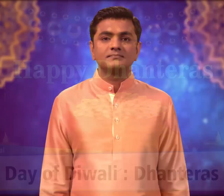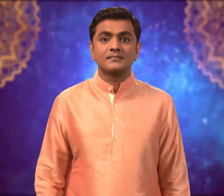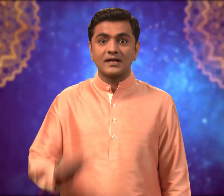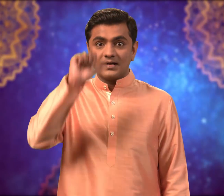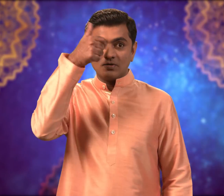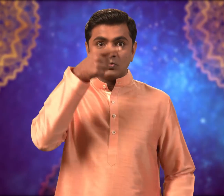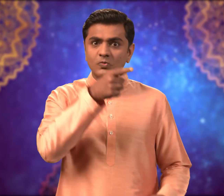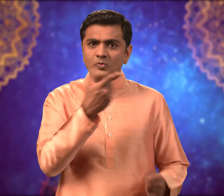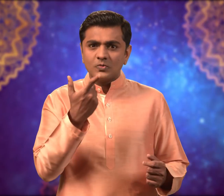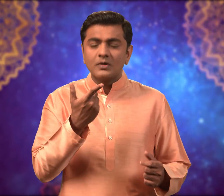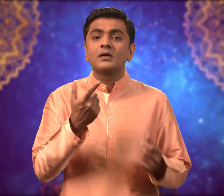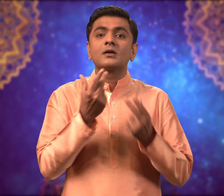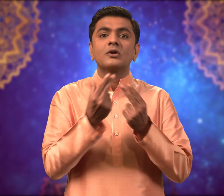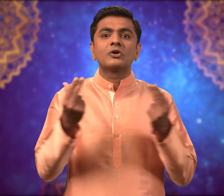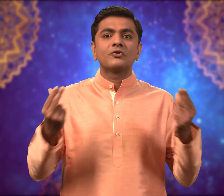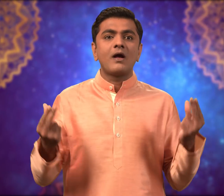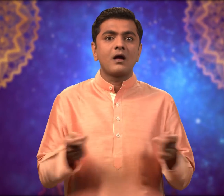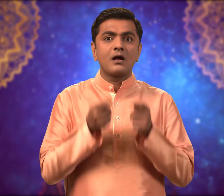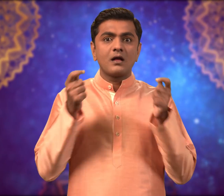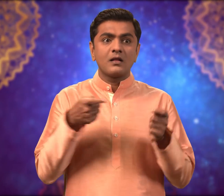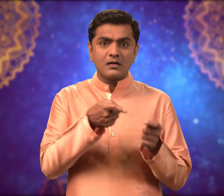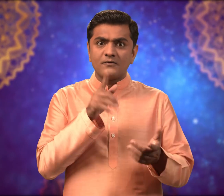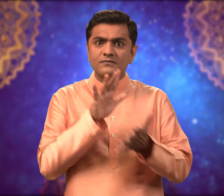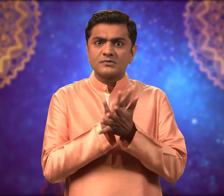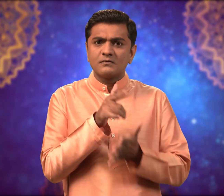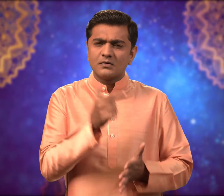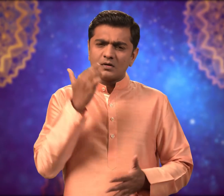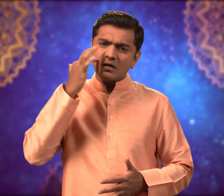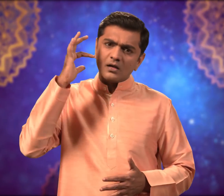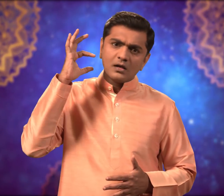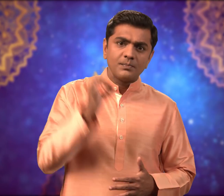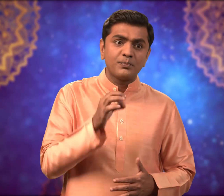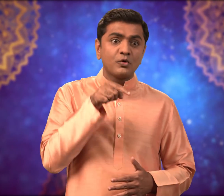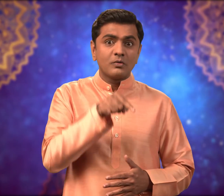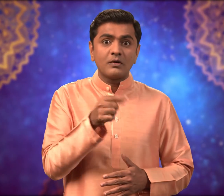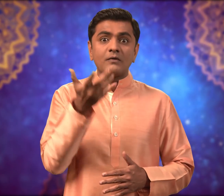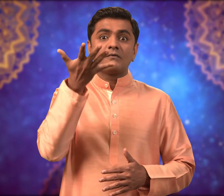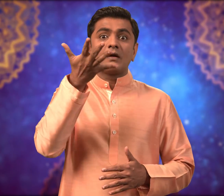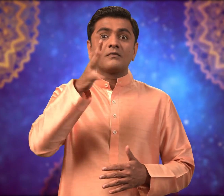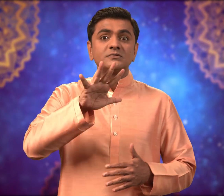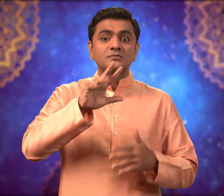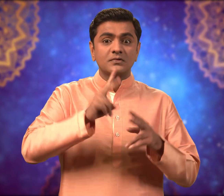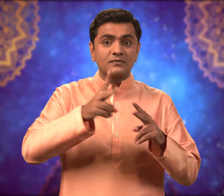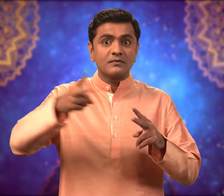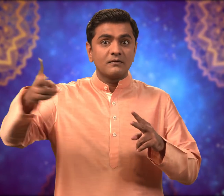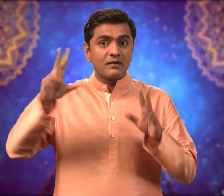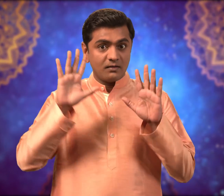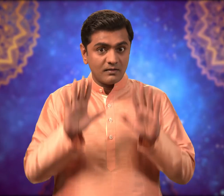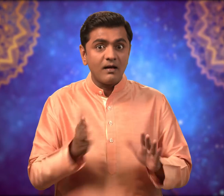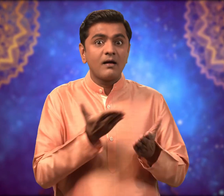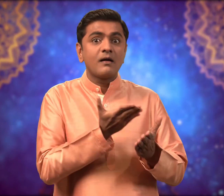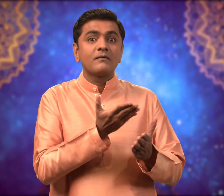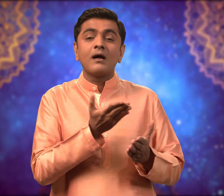Diwali is a very important festival for Hindus. It is celebrated for 5 days.